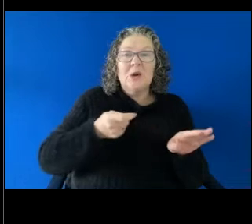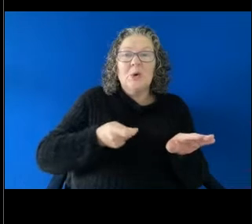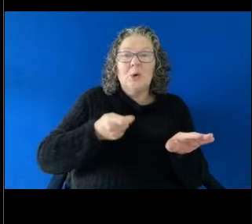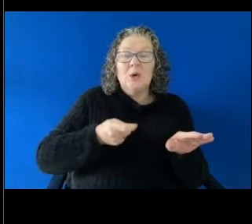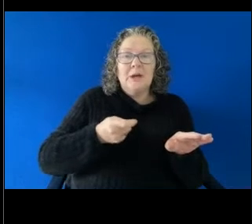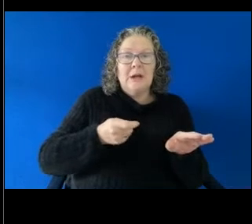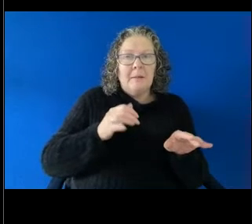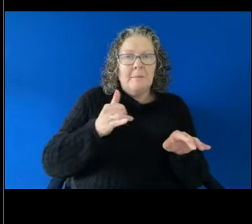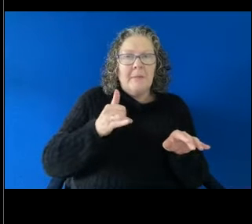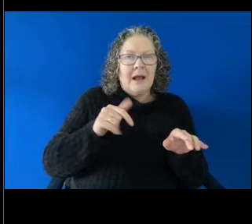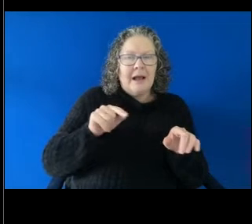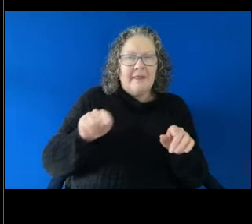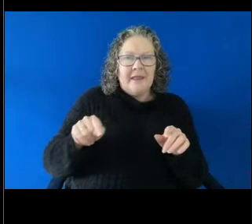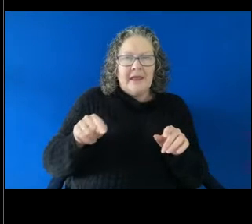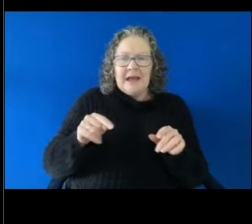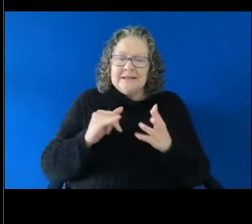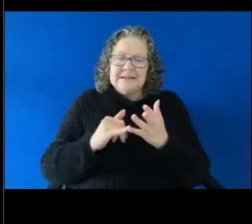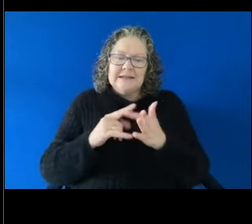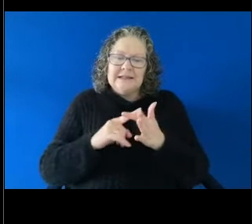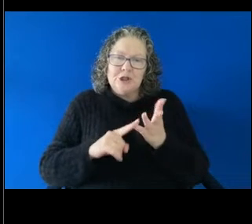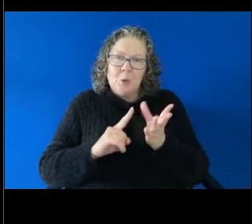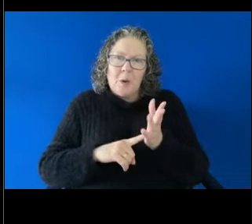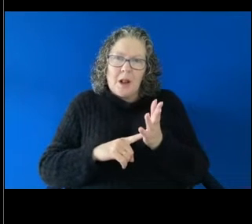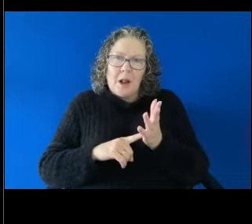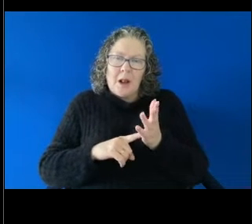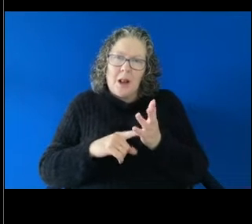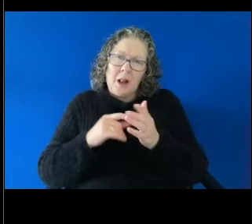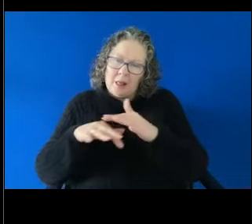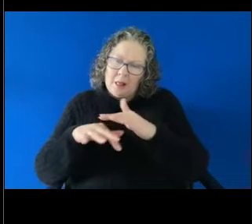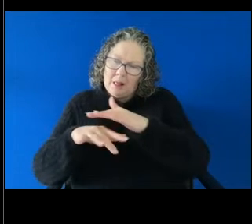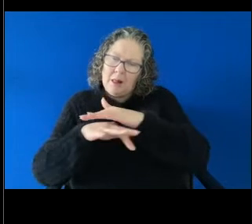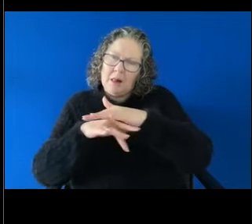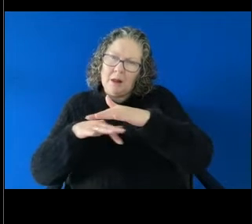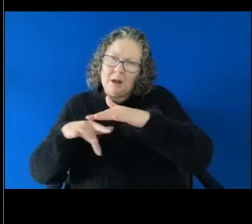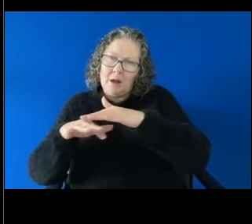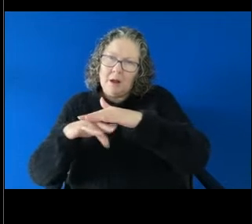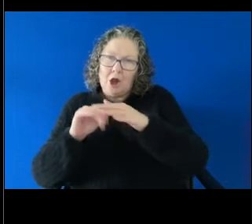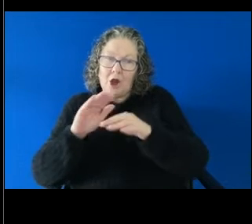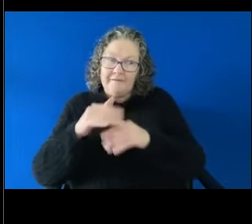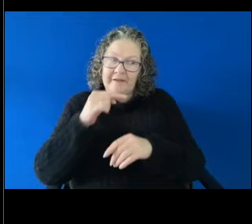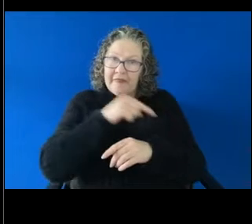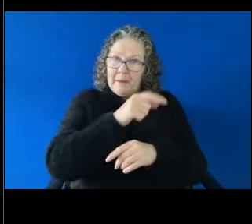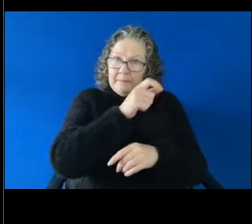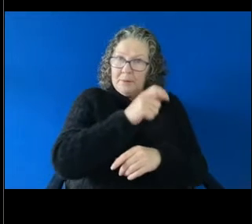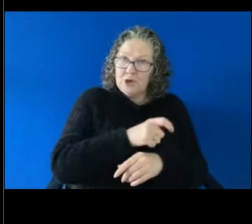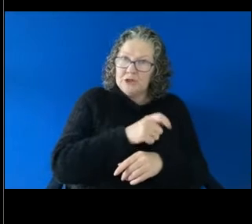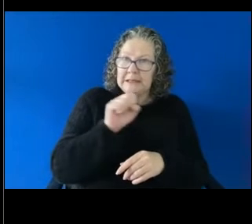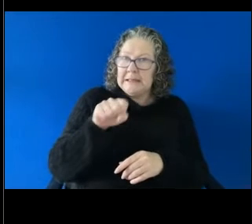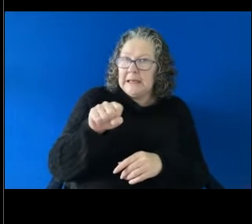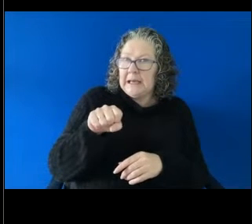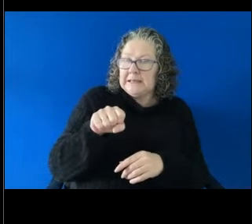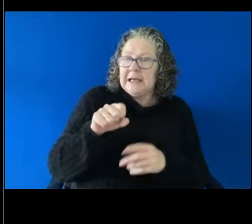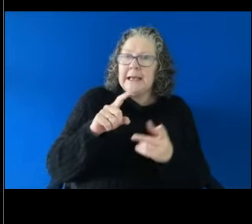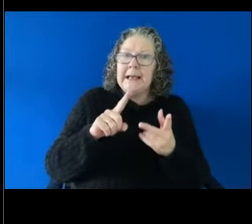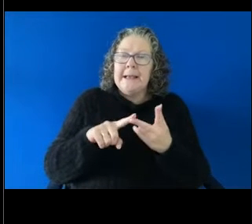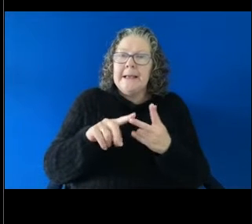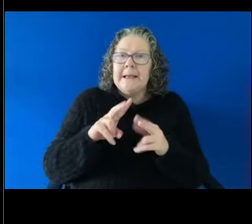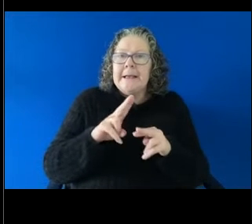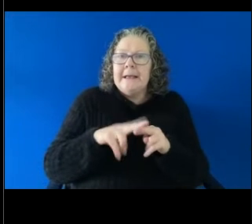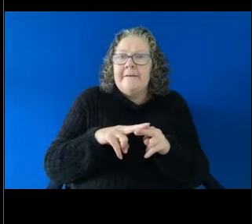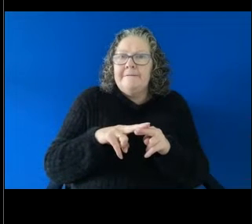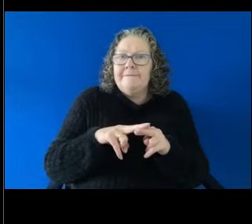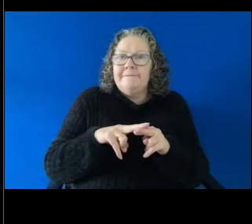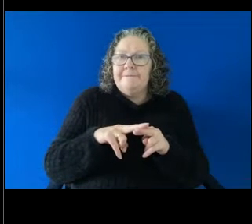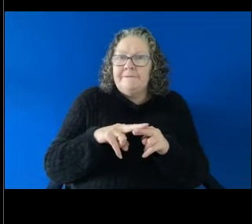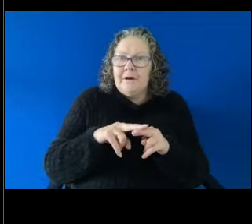sexual connotations in relation to the person if the person who would reasonably anticipate that,